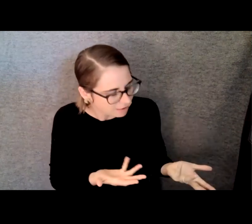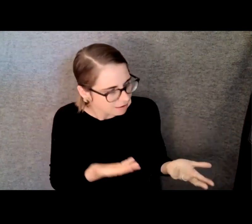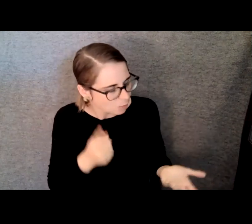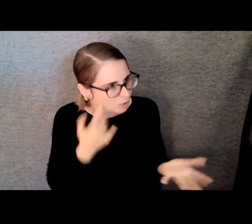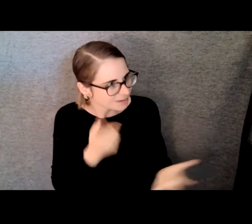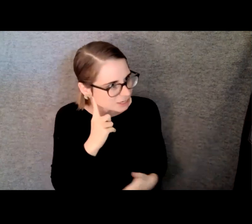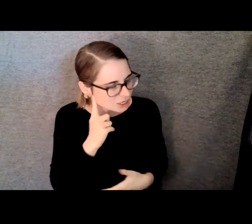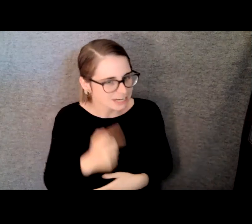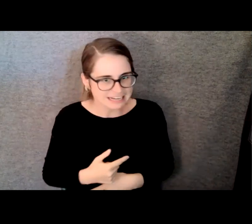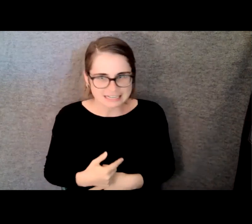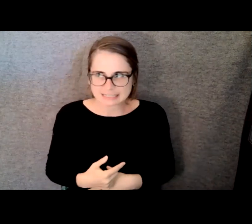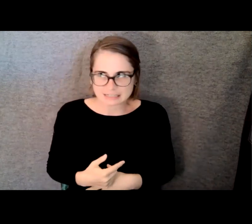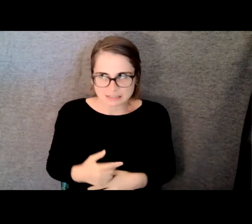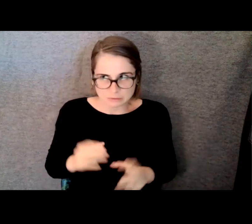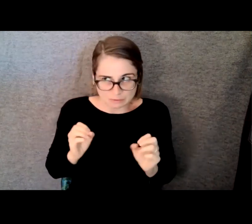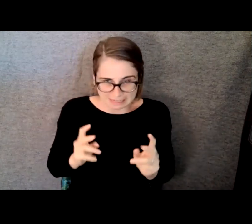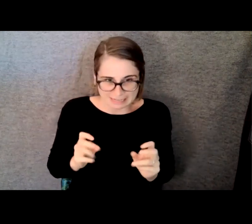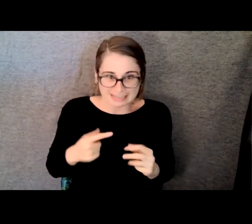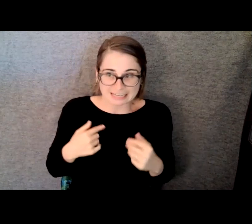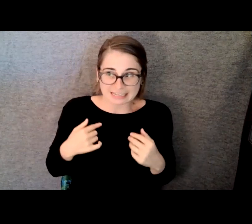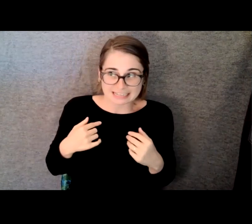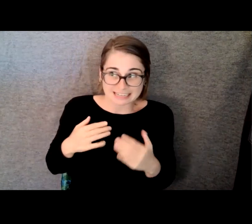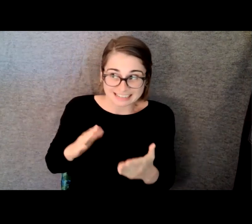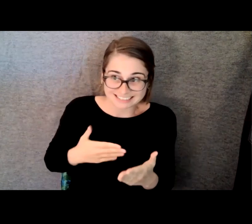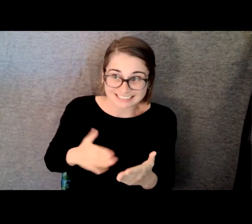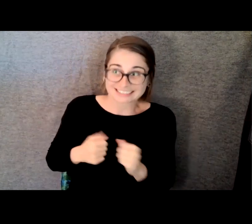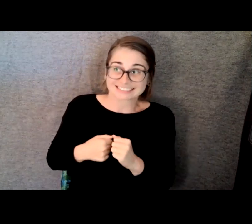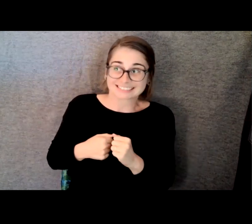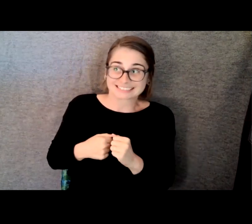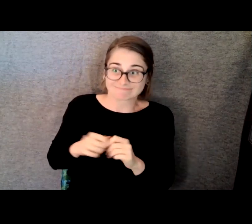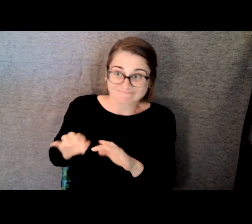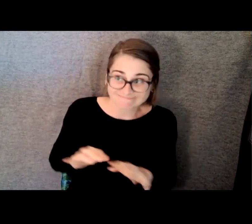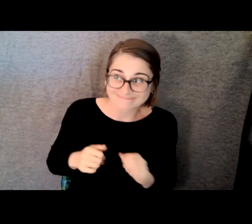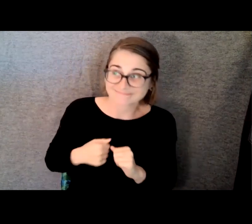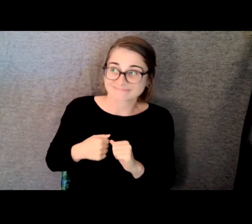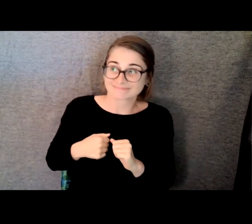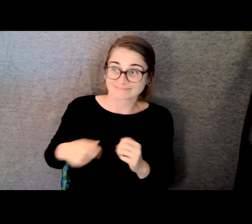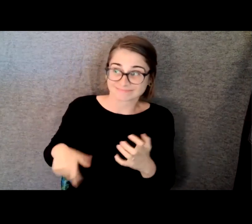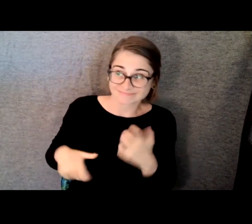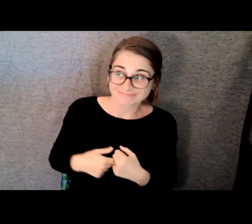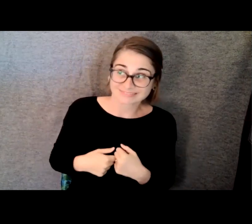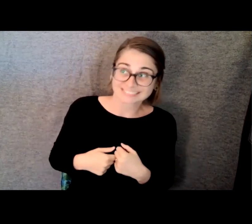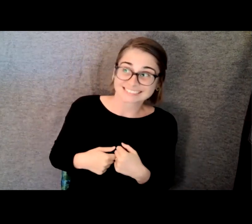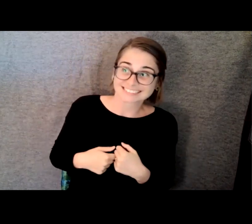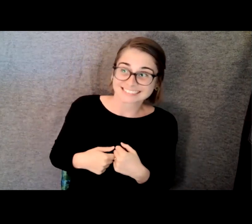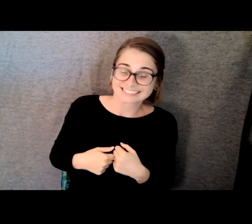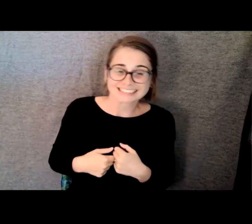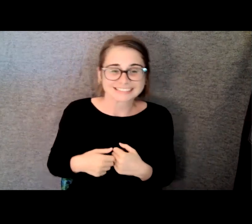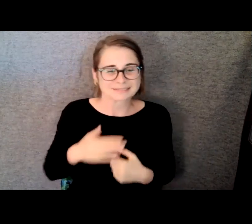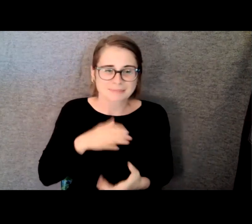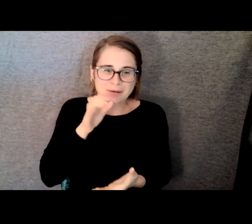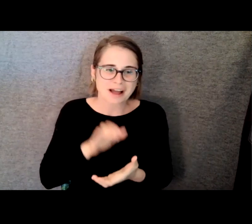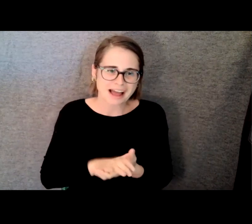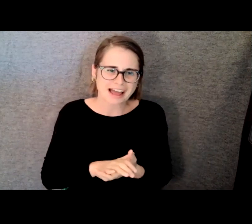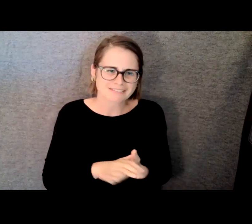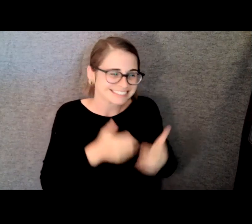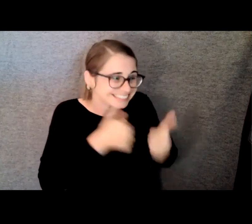and played a few songs for her. And she was pretty generous in her response and she's